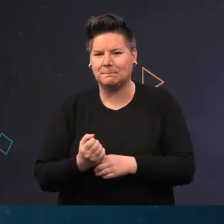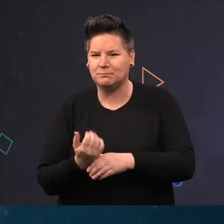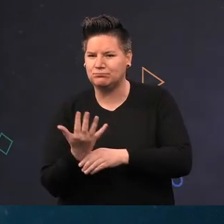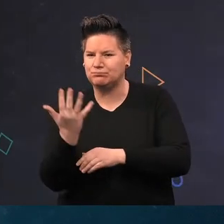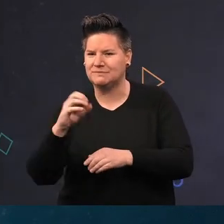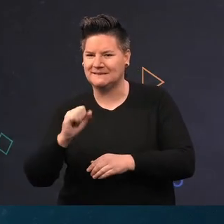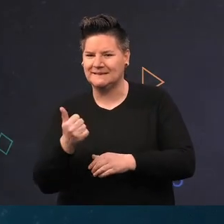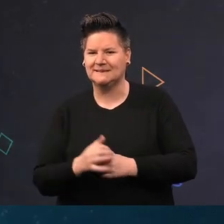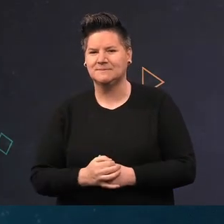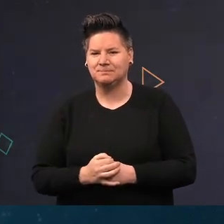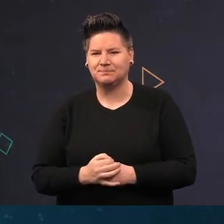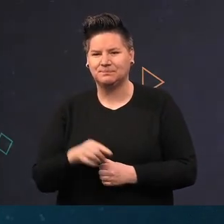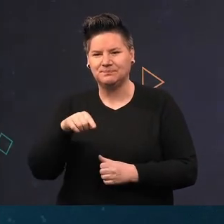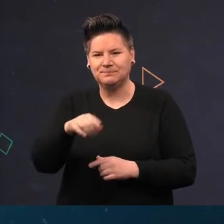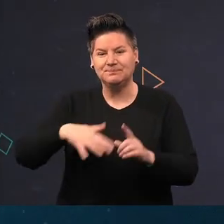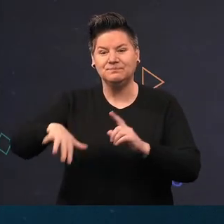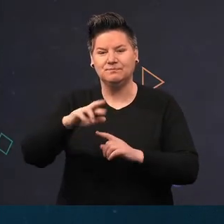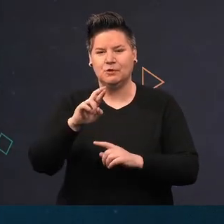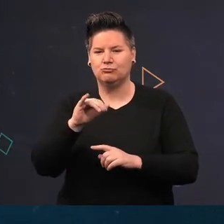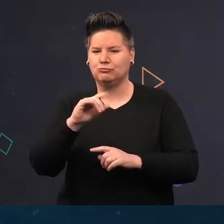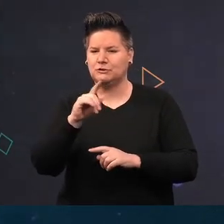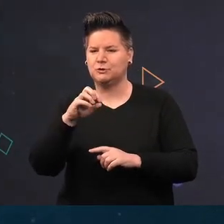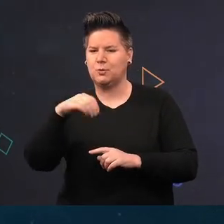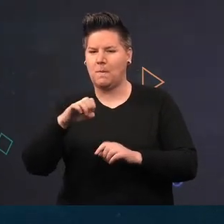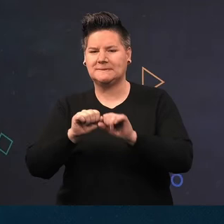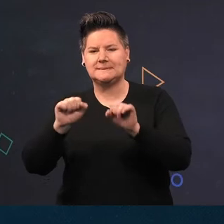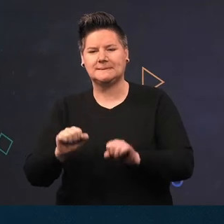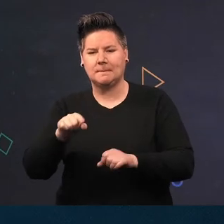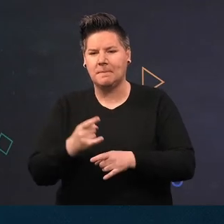soft sediments through the rhizome systems and that helps stabilize the mud that would